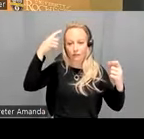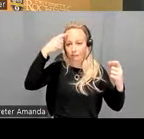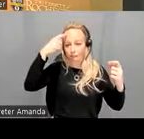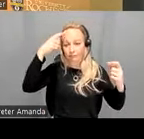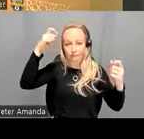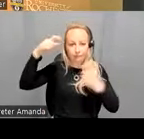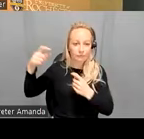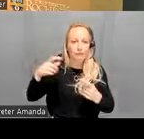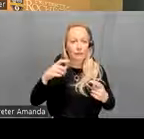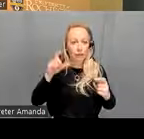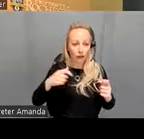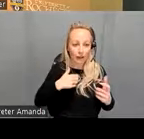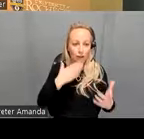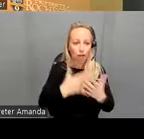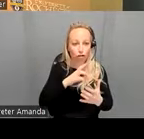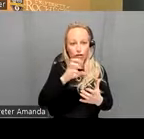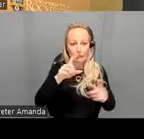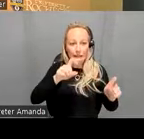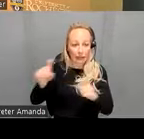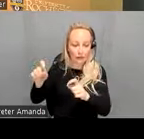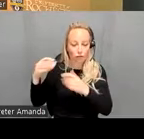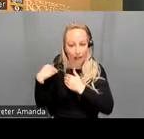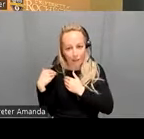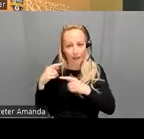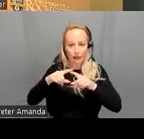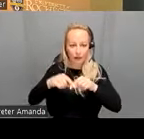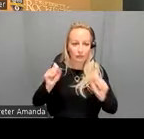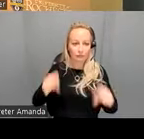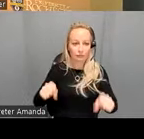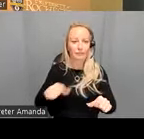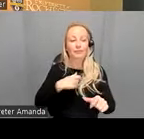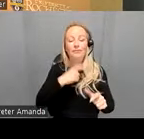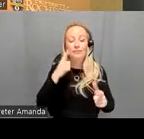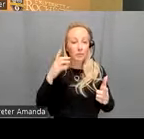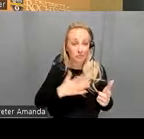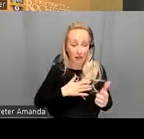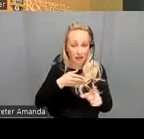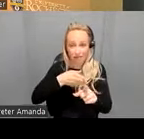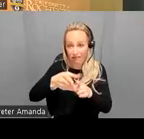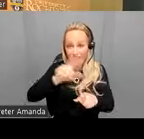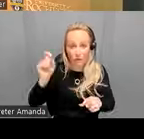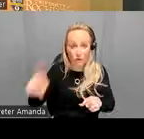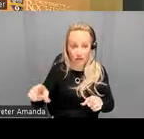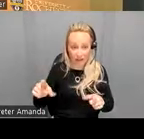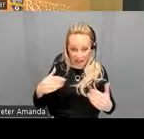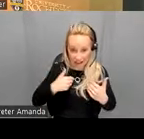good testb Tas reliability and so the question is is there such a biomarker and we propose that yes